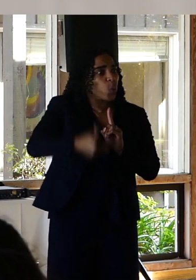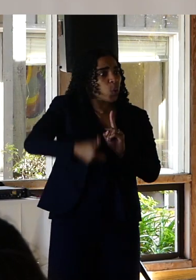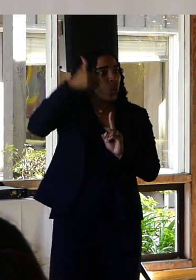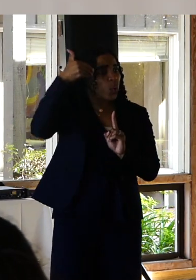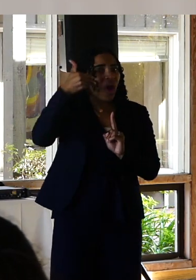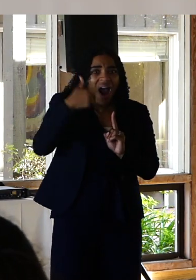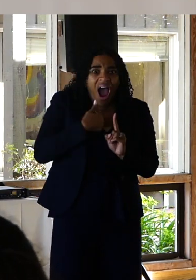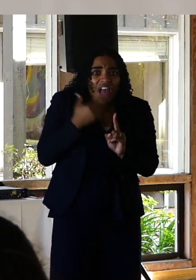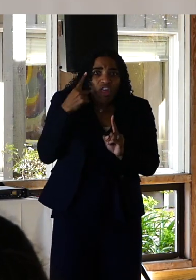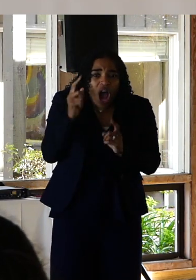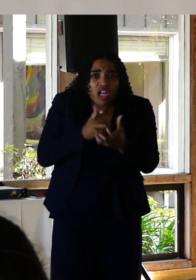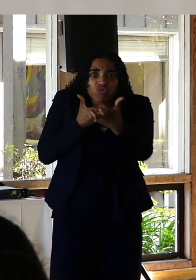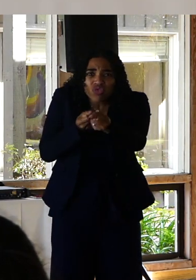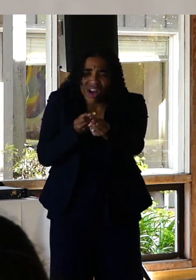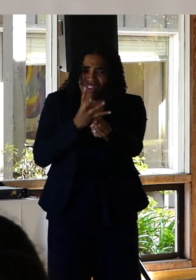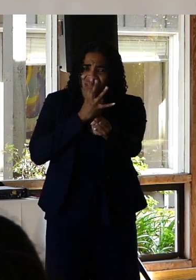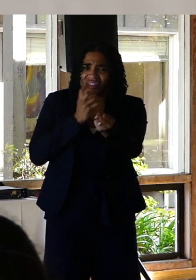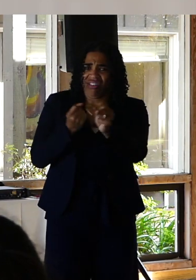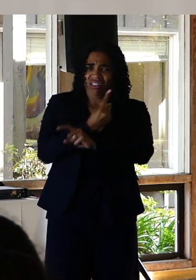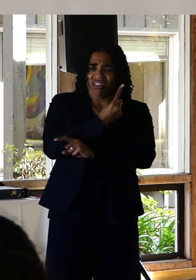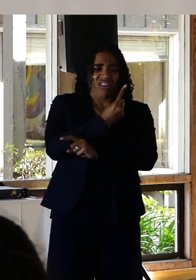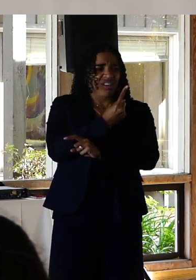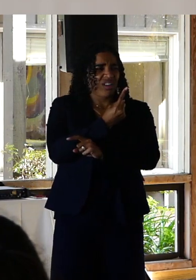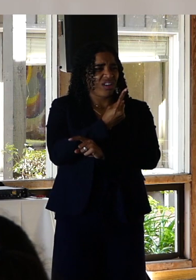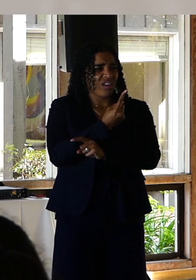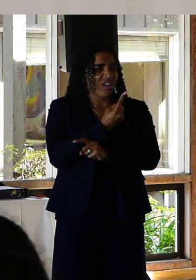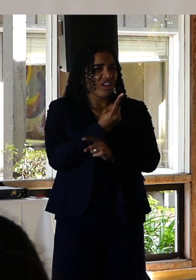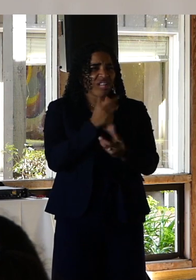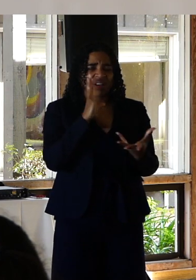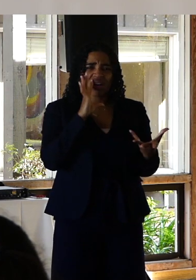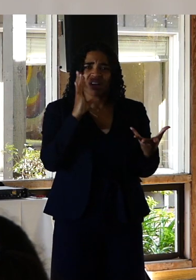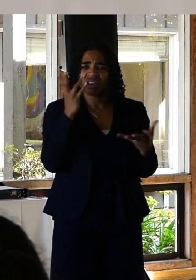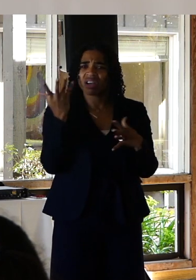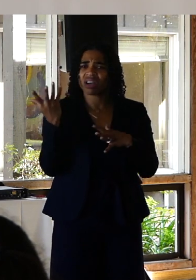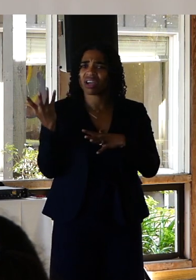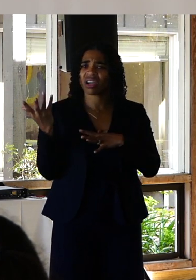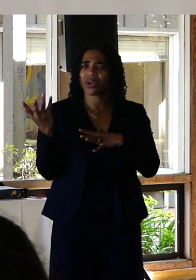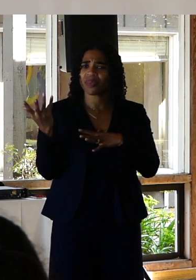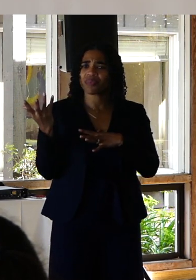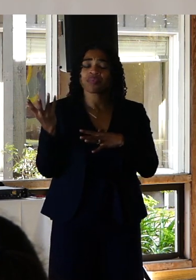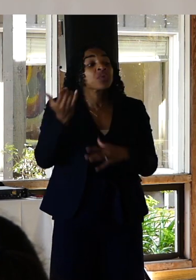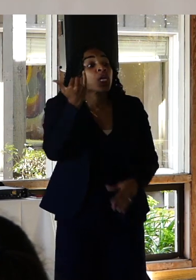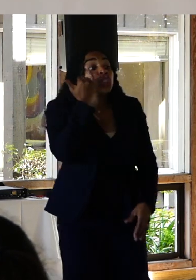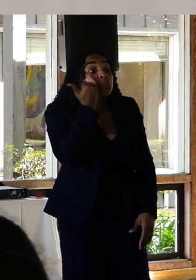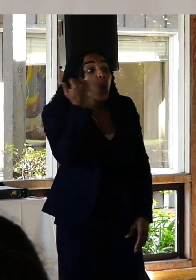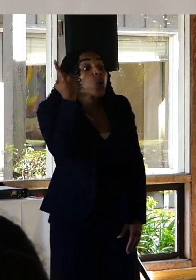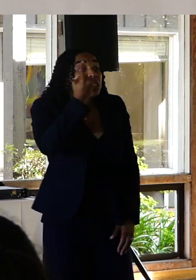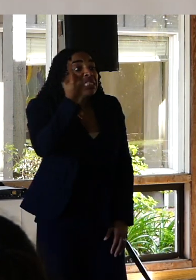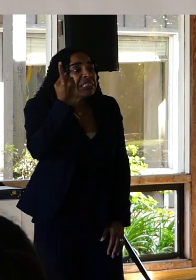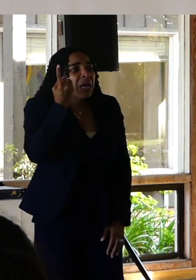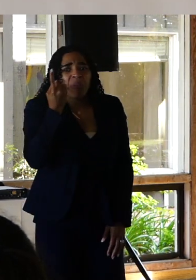of heart. It would have been her. If someone comes to you with that rapid